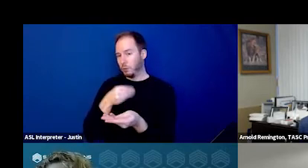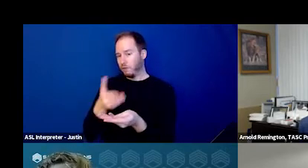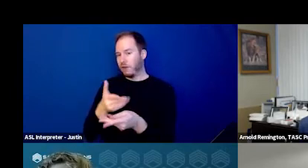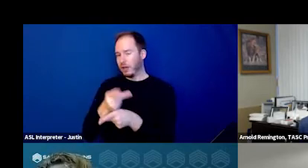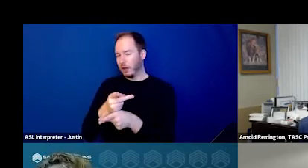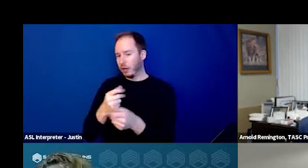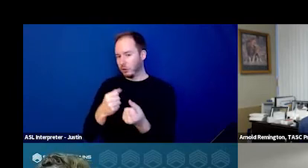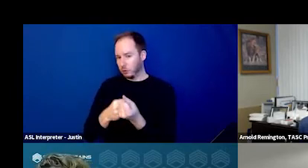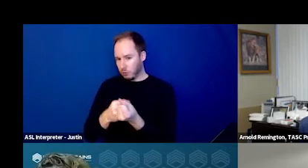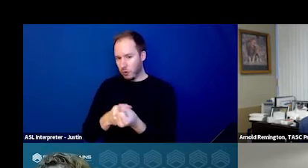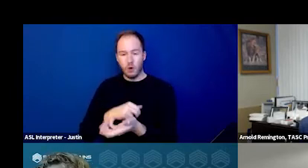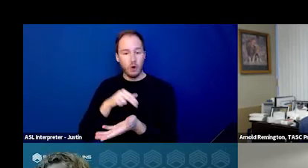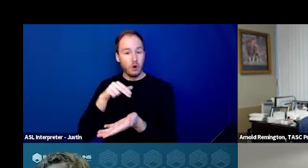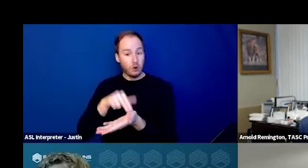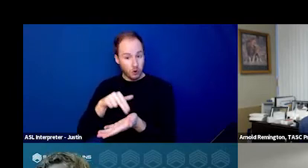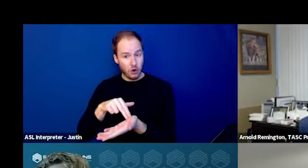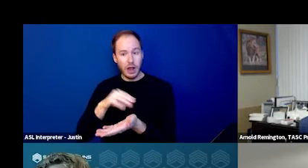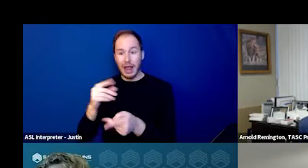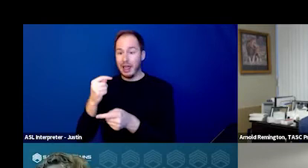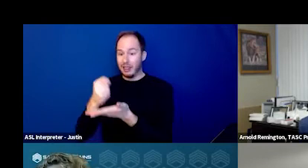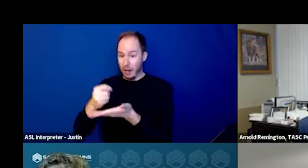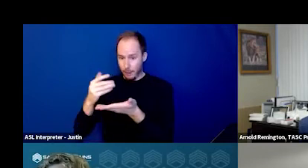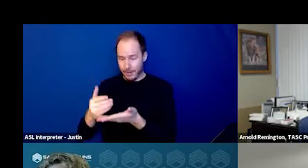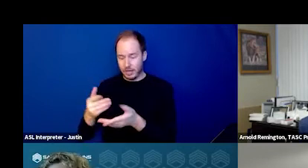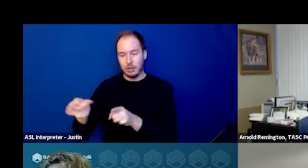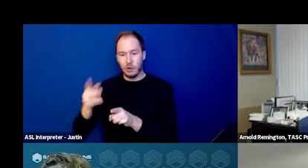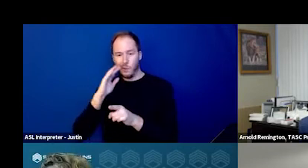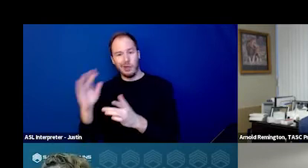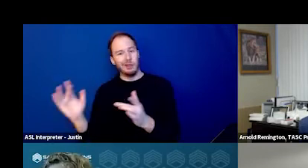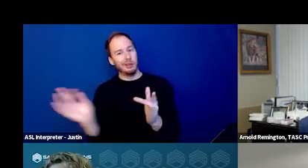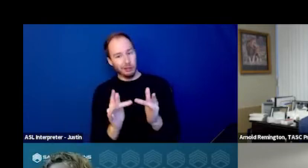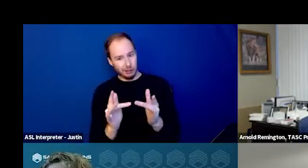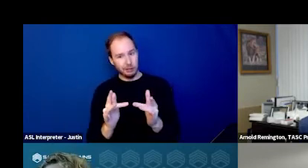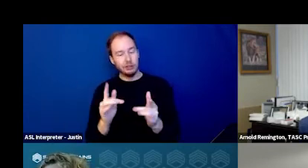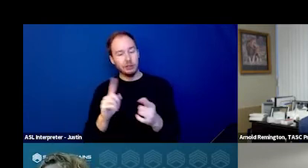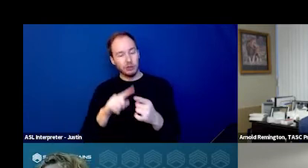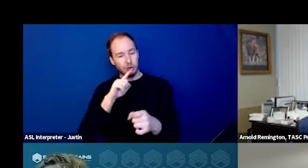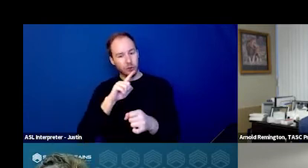a nurse and a therapist to wrap around the individuals until a therapeutic relationship can be established